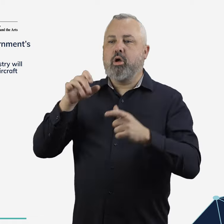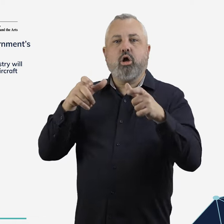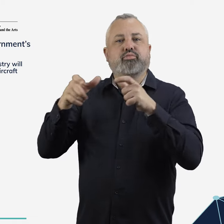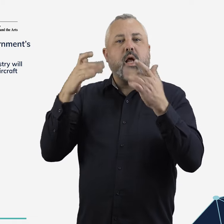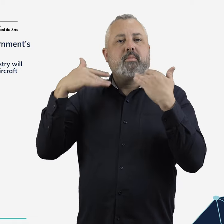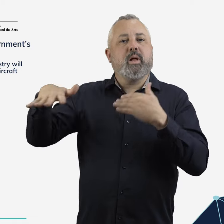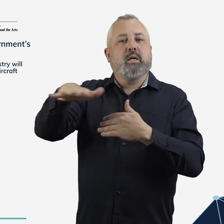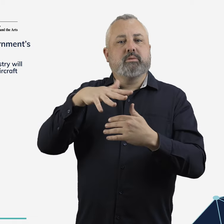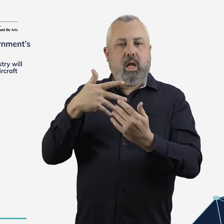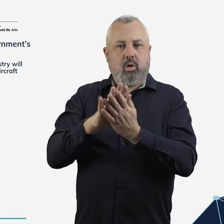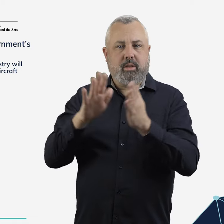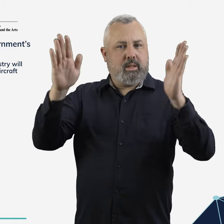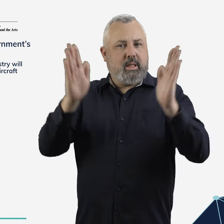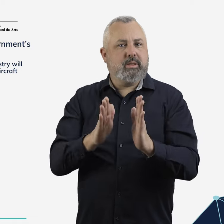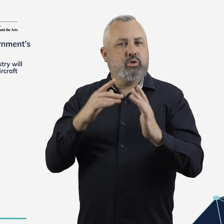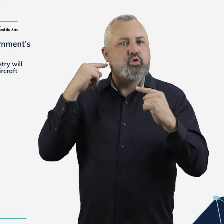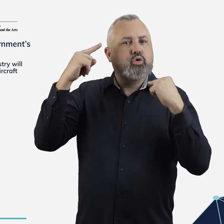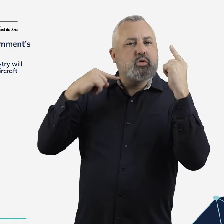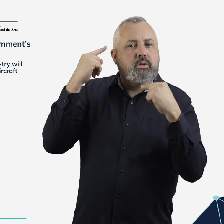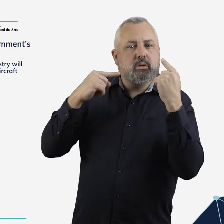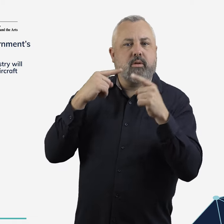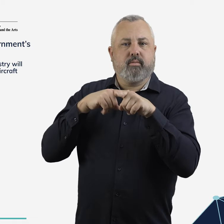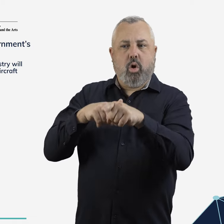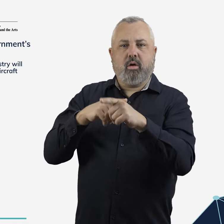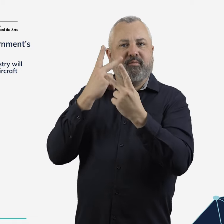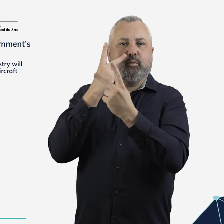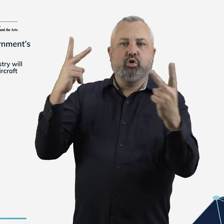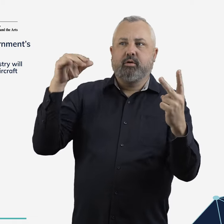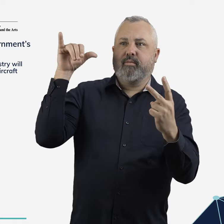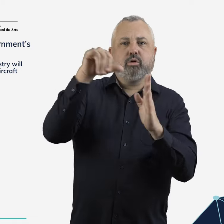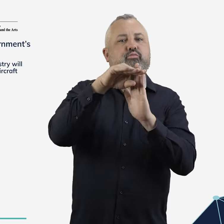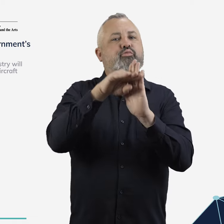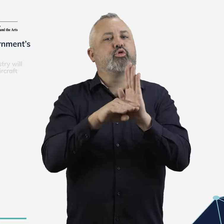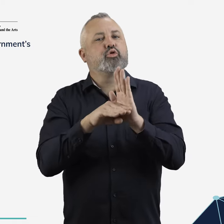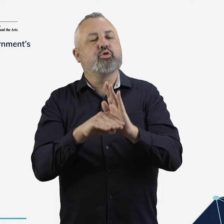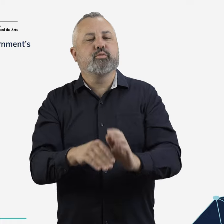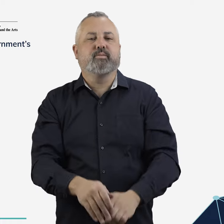outside controlled airspace.